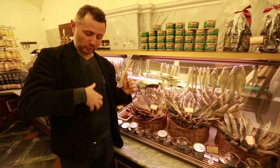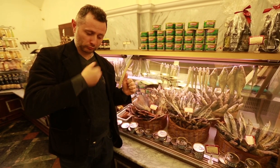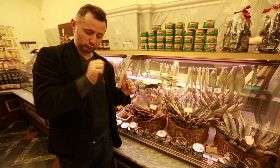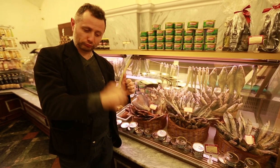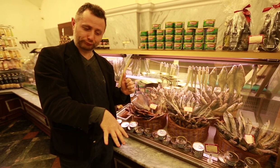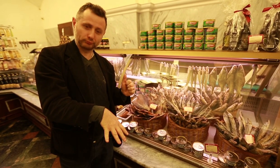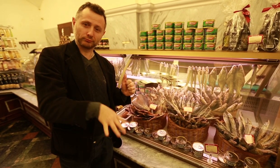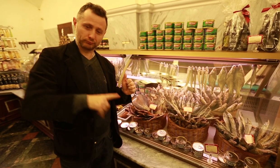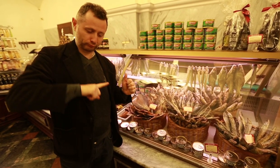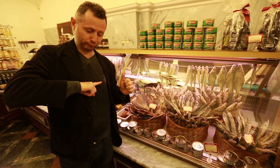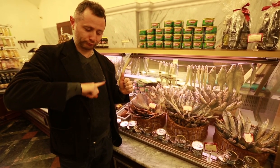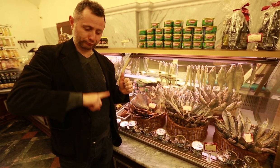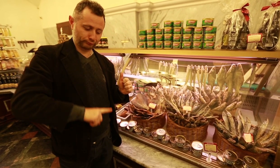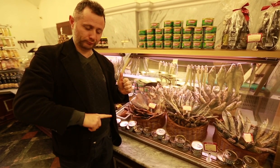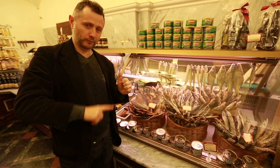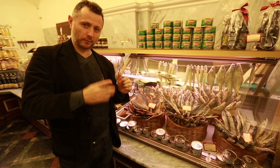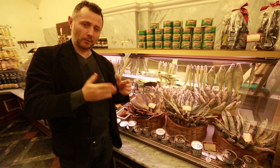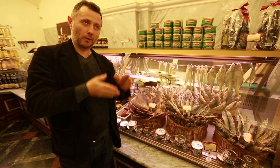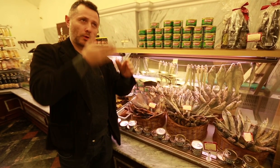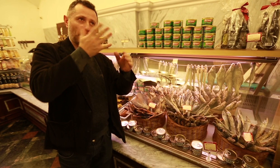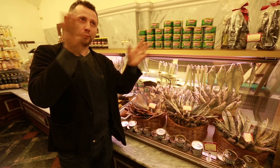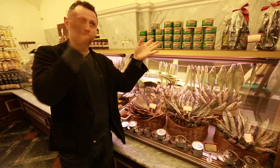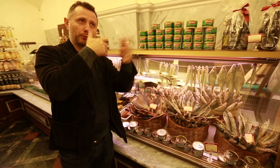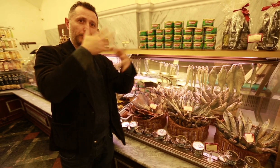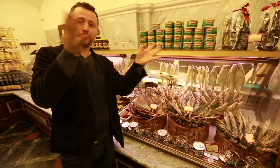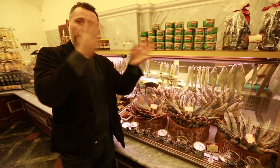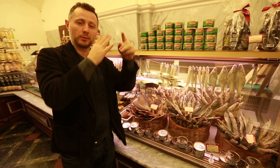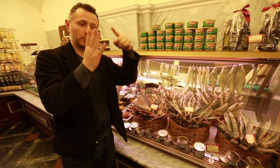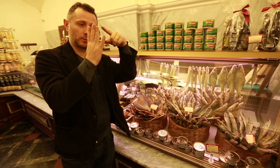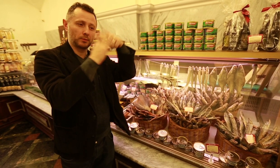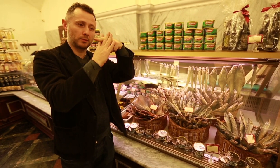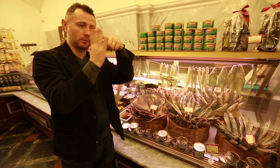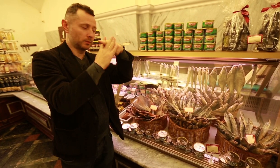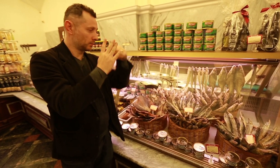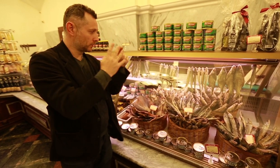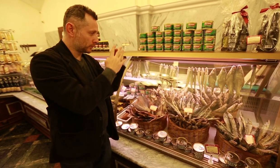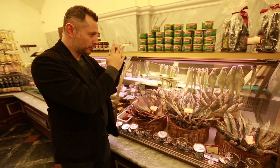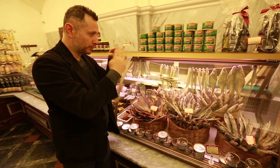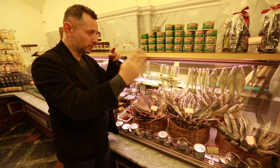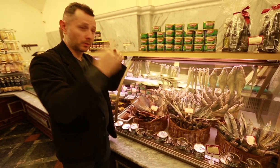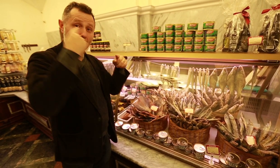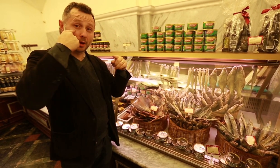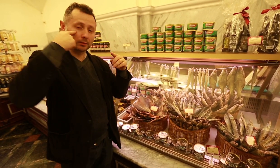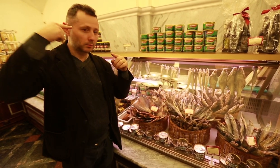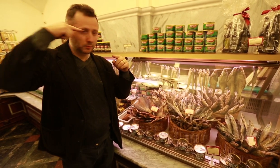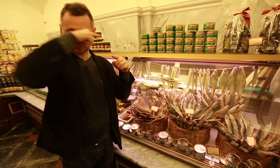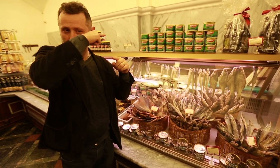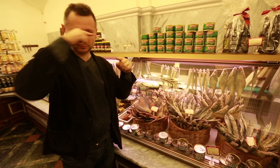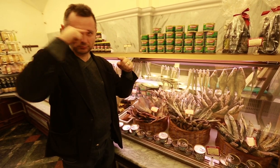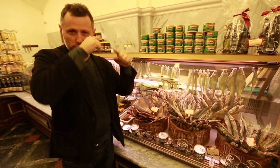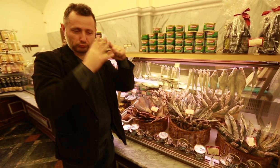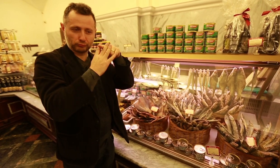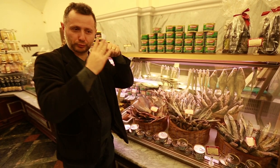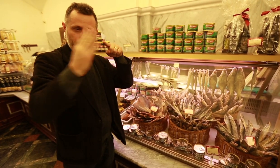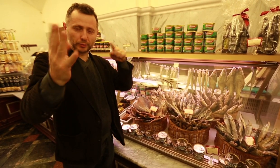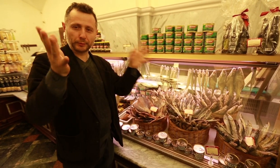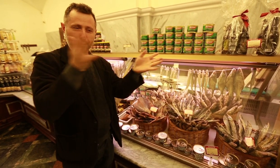gutting it and poking out the eyes and putting a string through the eye holes and